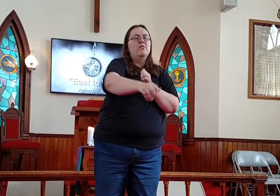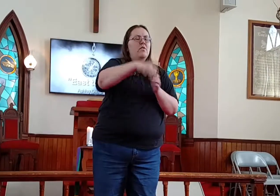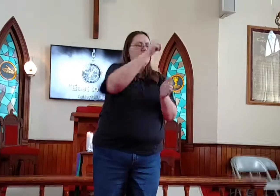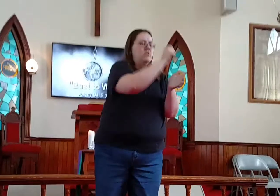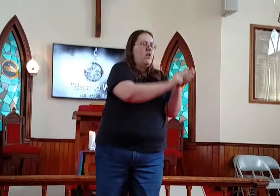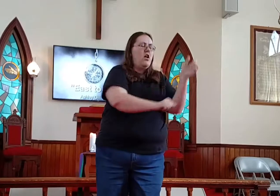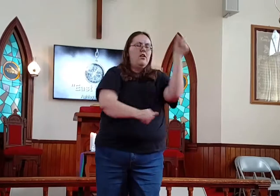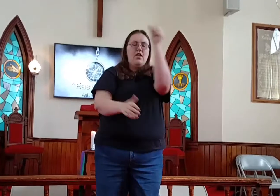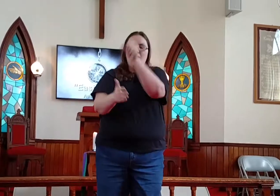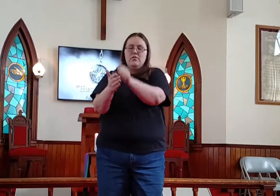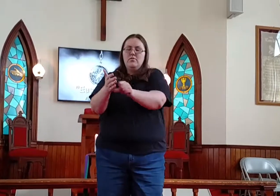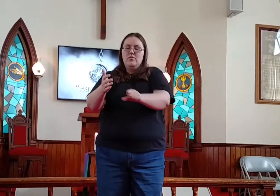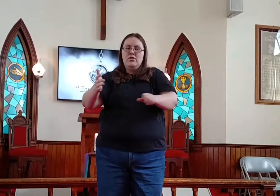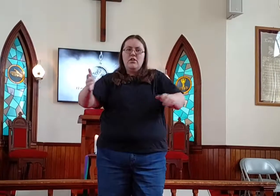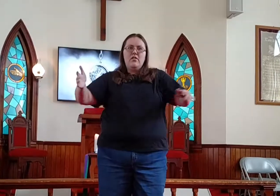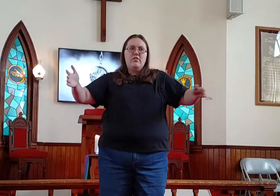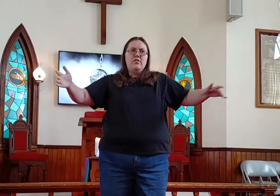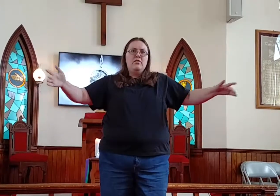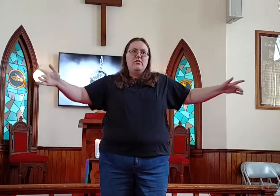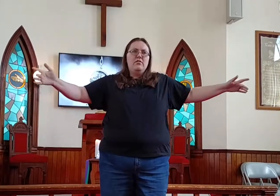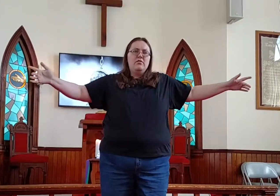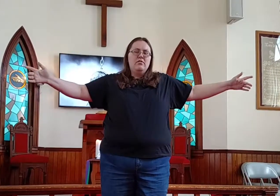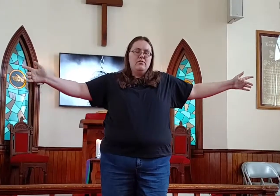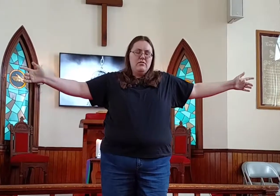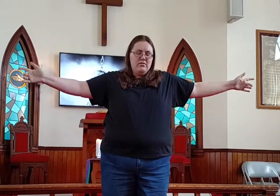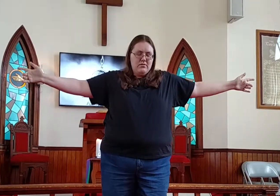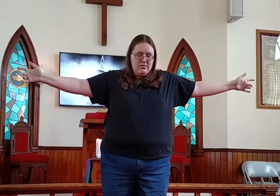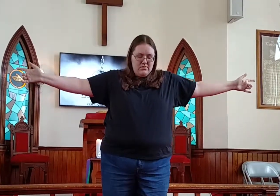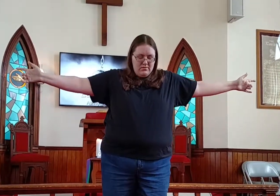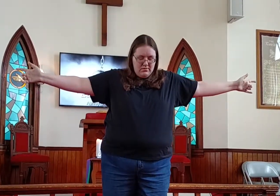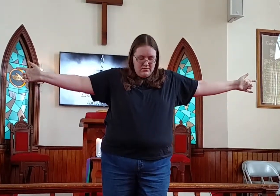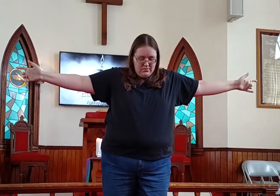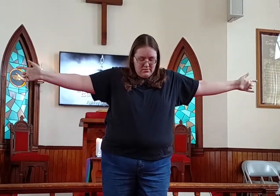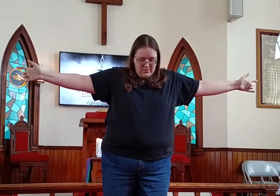From one scarred hand to the other